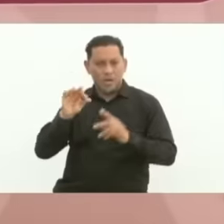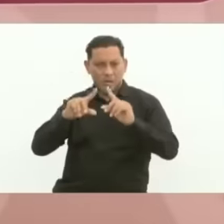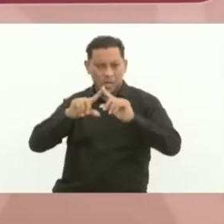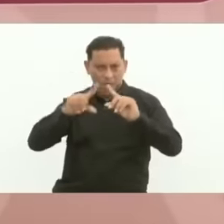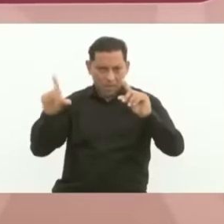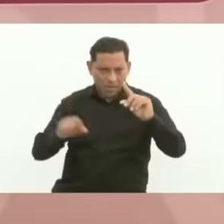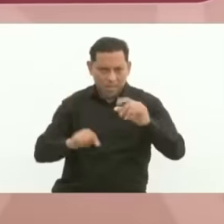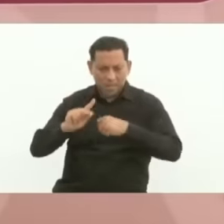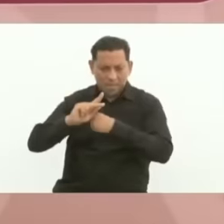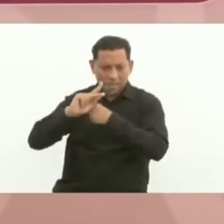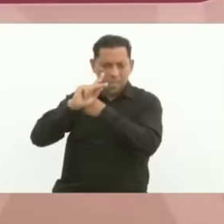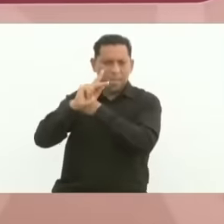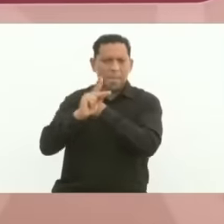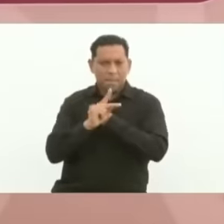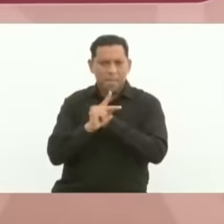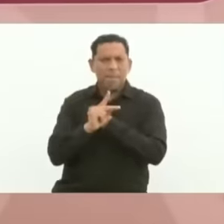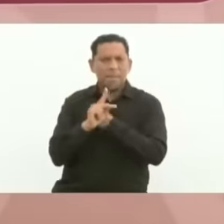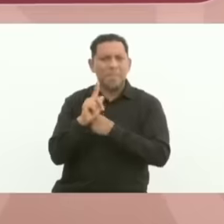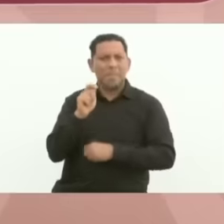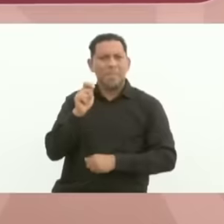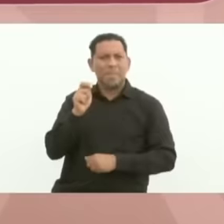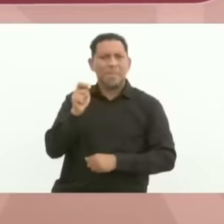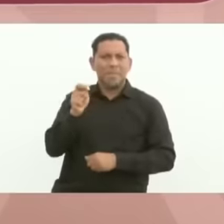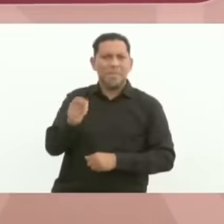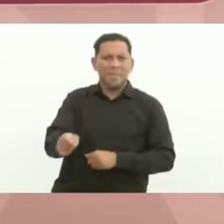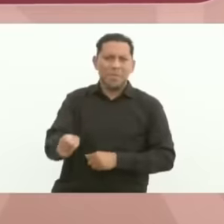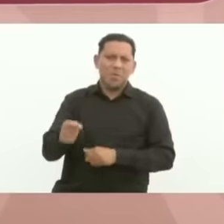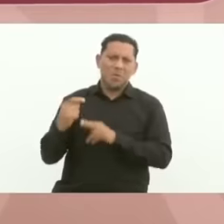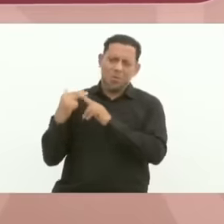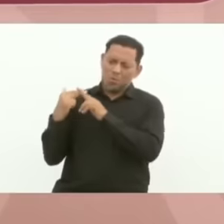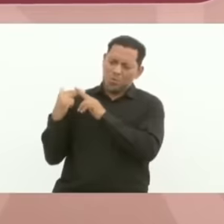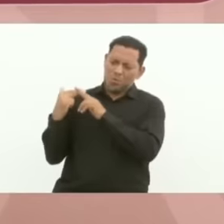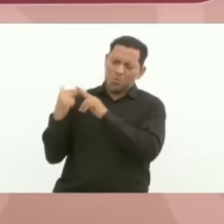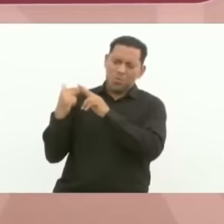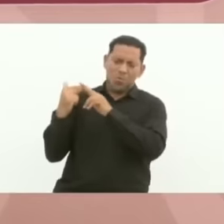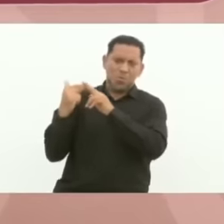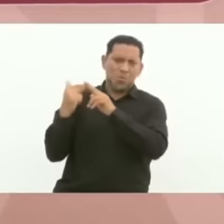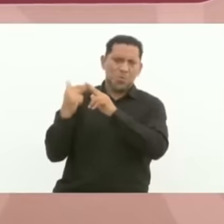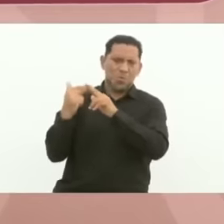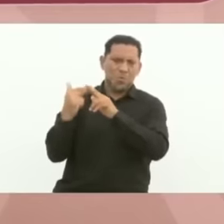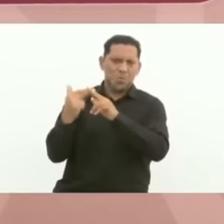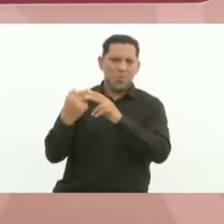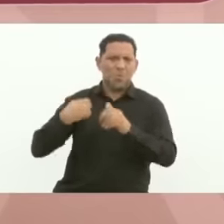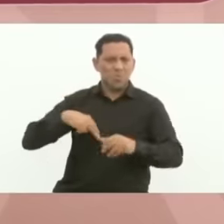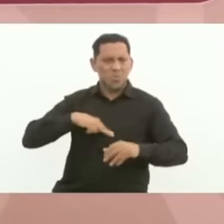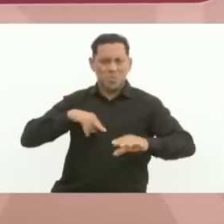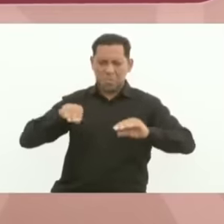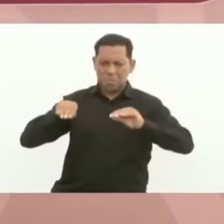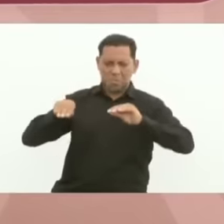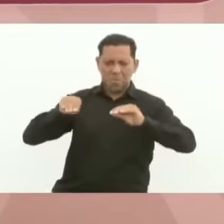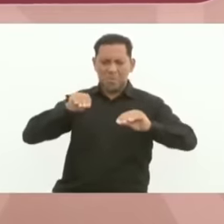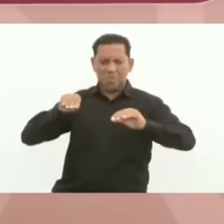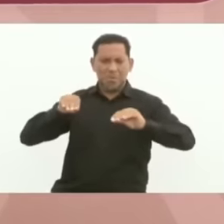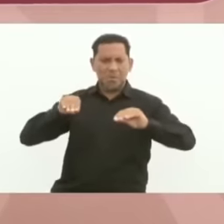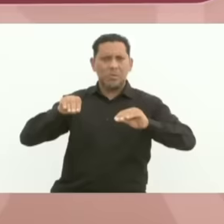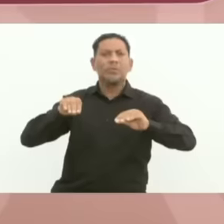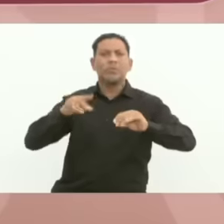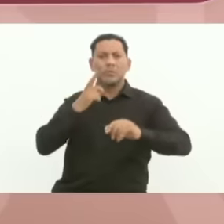essence of what our movement has meant throughout this time. We said a while ago